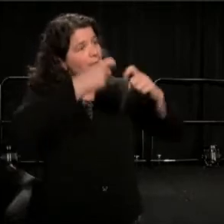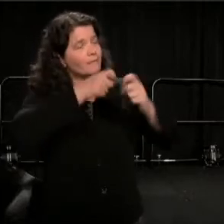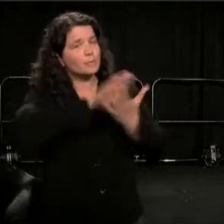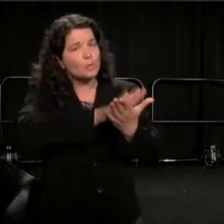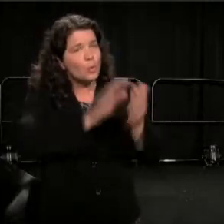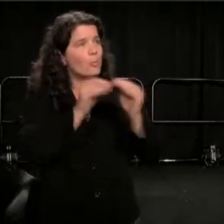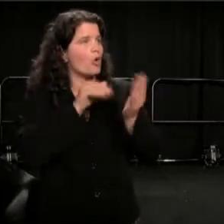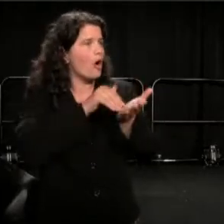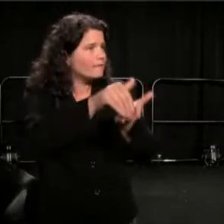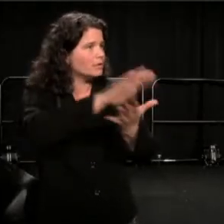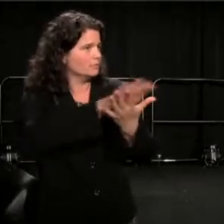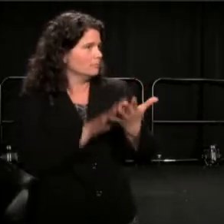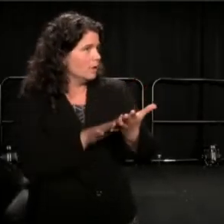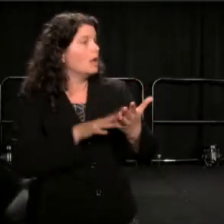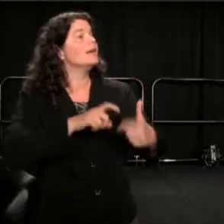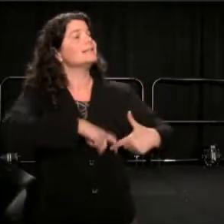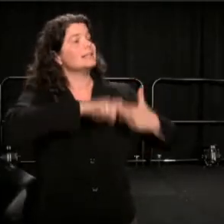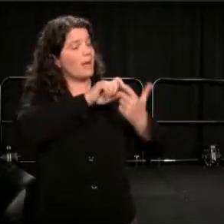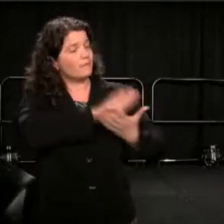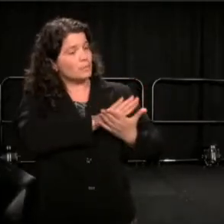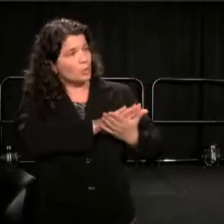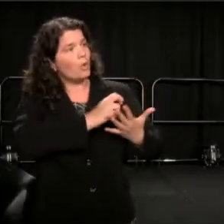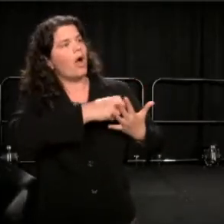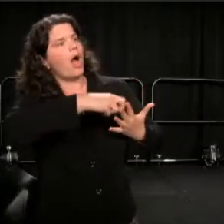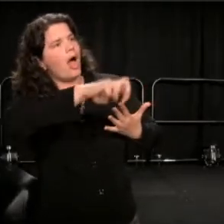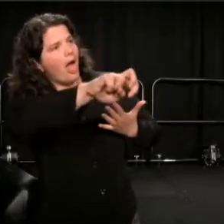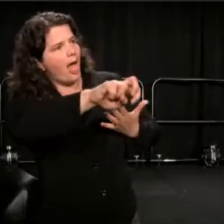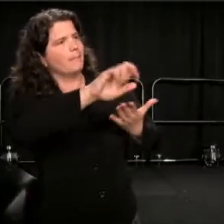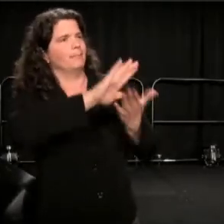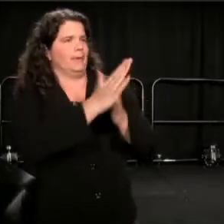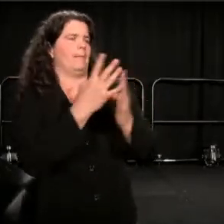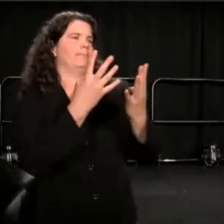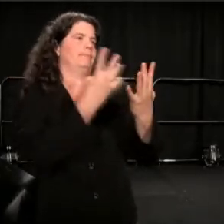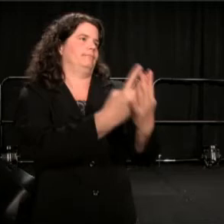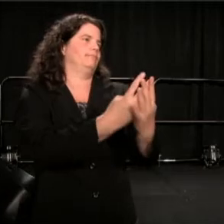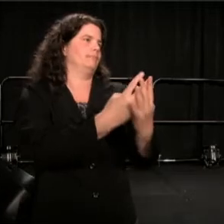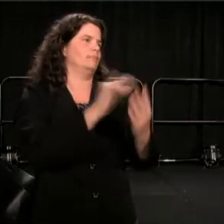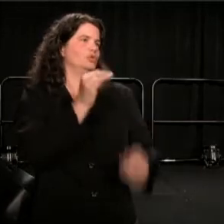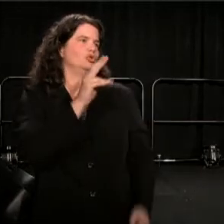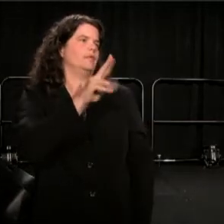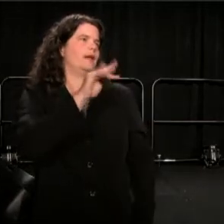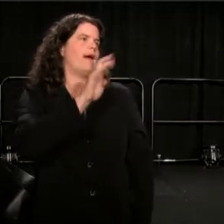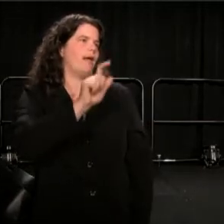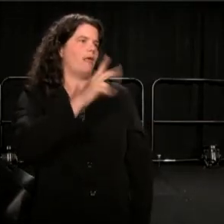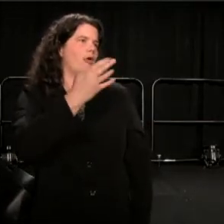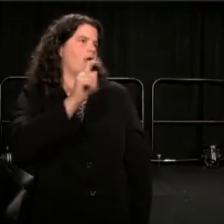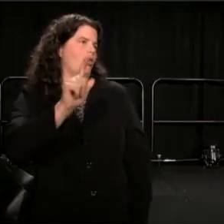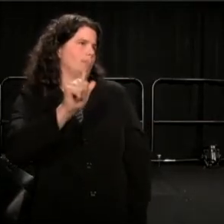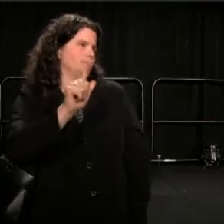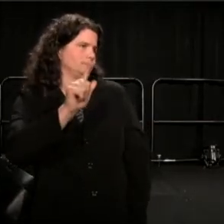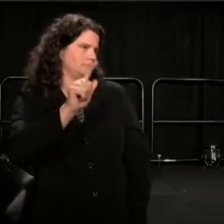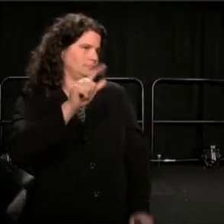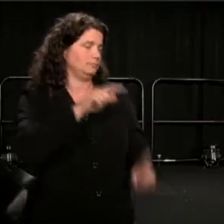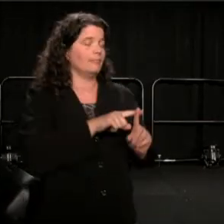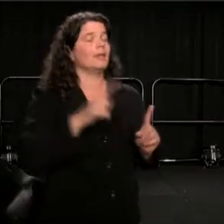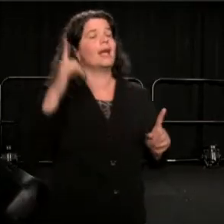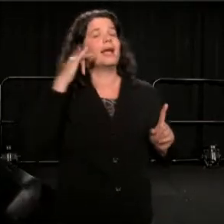in juvenile hall, as California Chief Justice of the Supreme Court, Cantil-Sakauye, says, "If you're not in school,